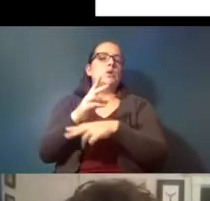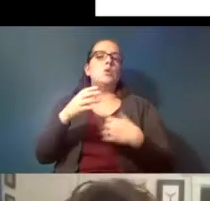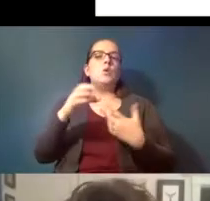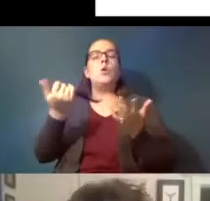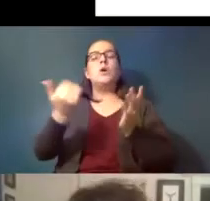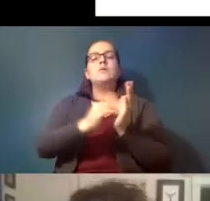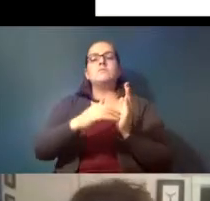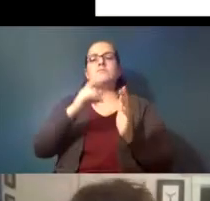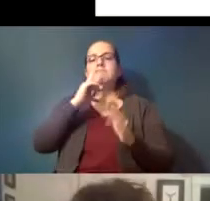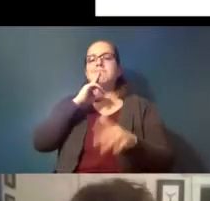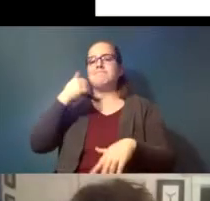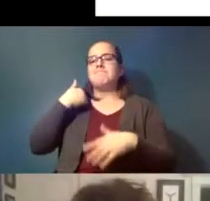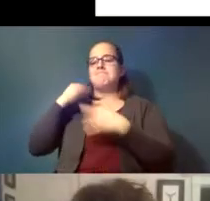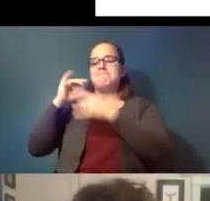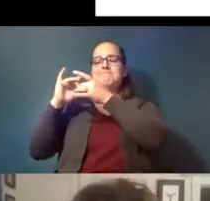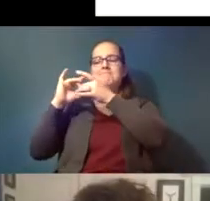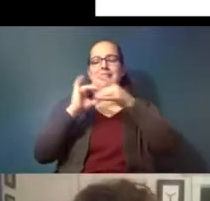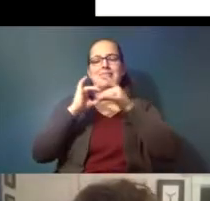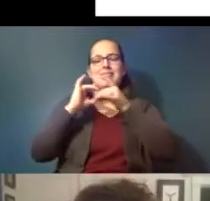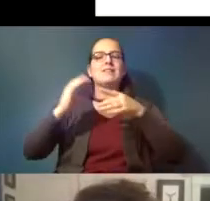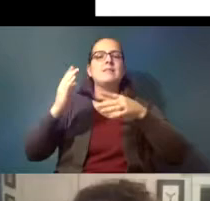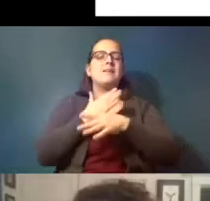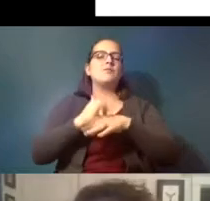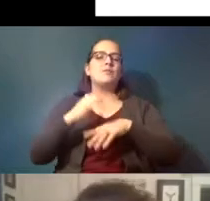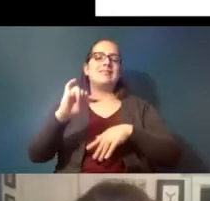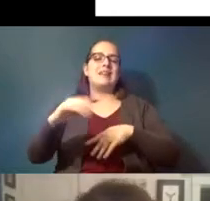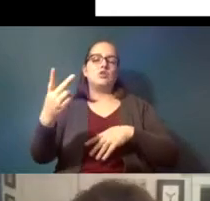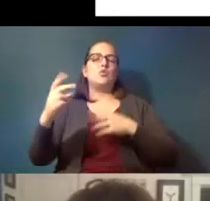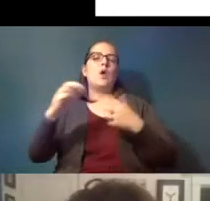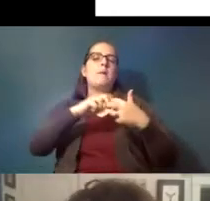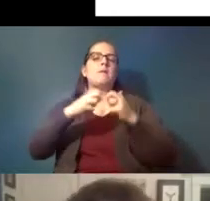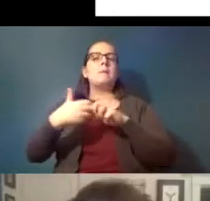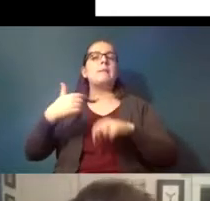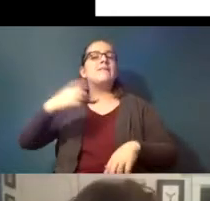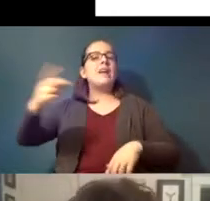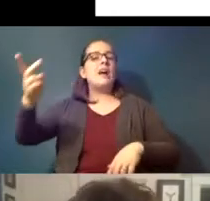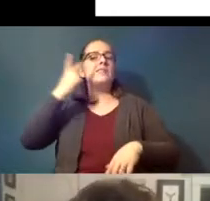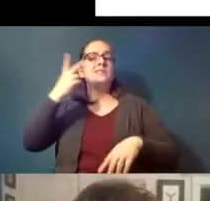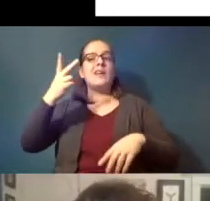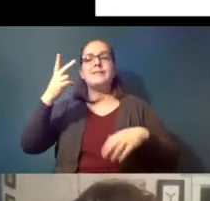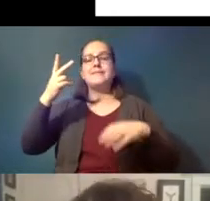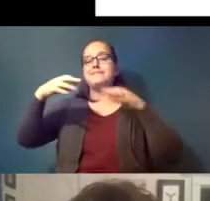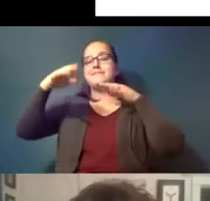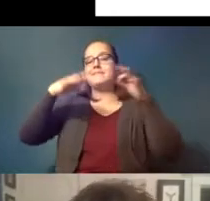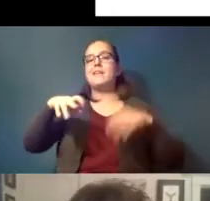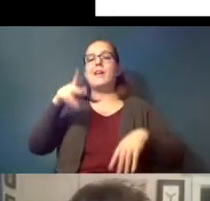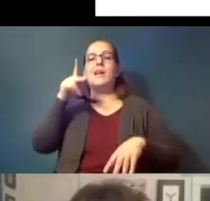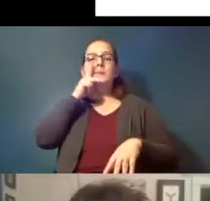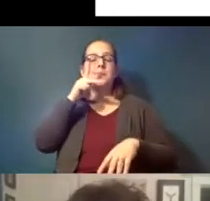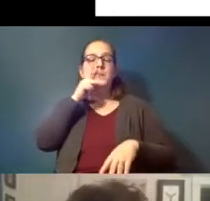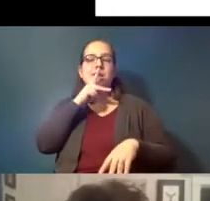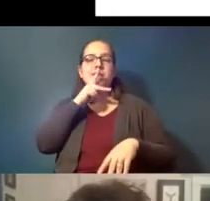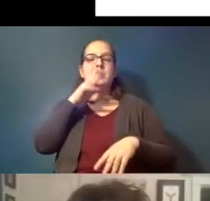link between these these two problems i've seen it put as as plastics being the solid form of climate